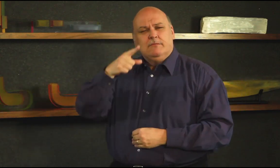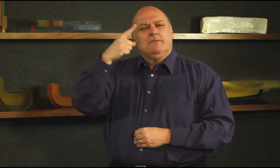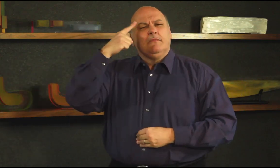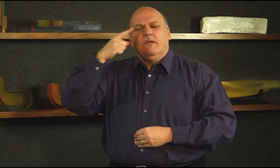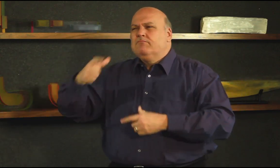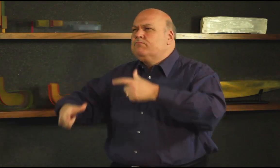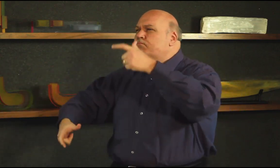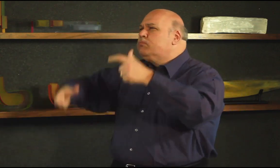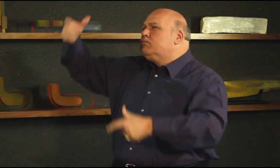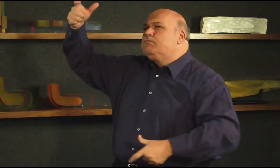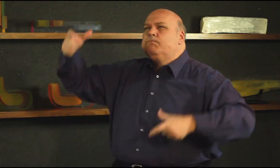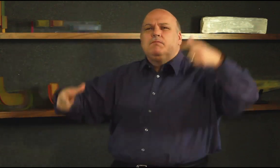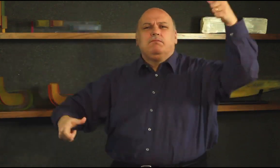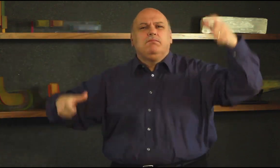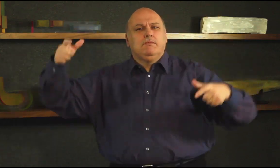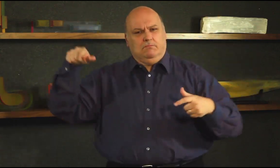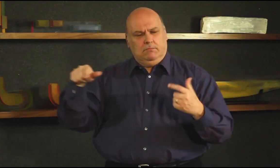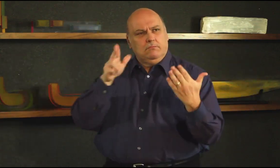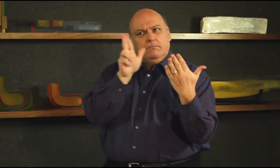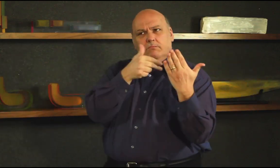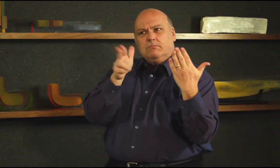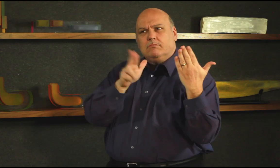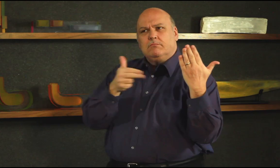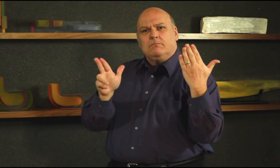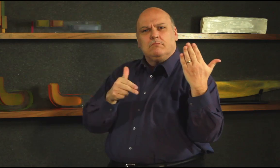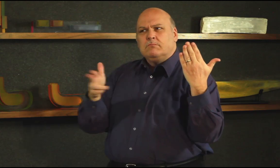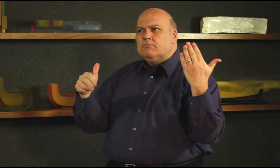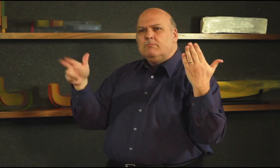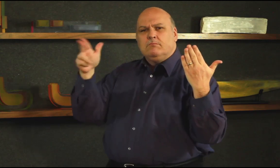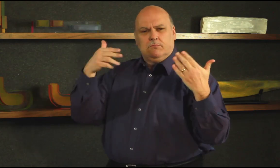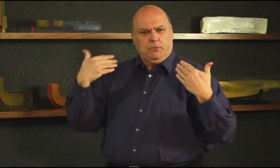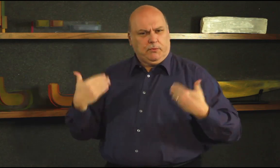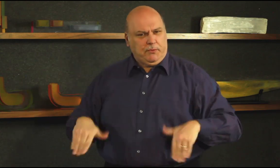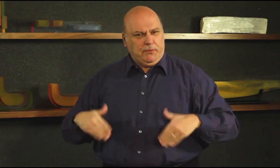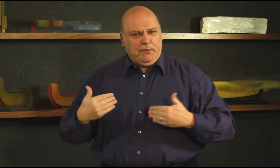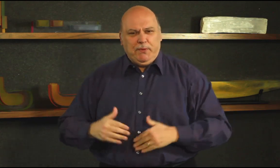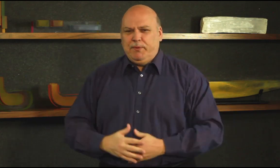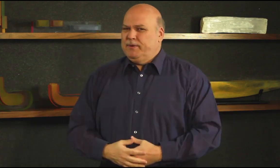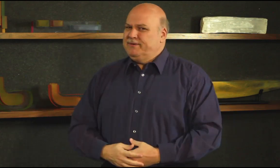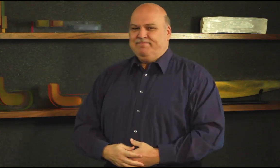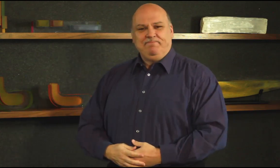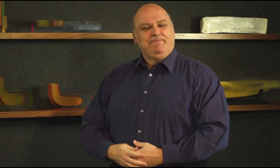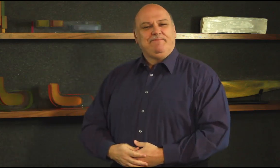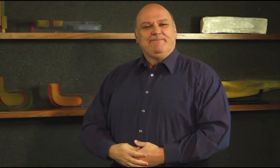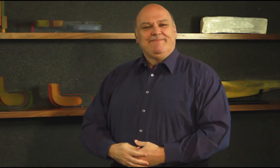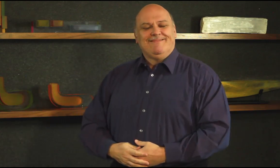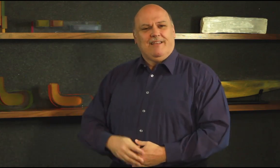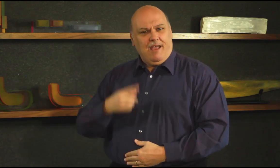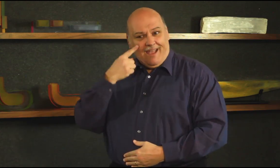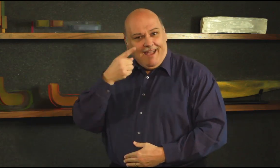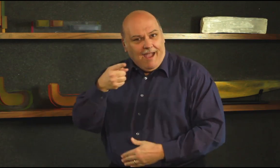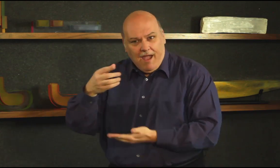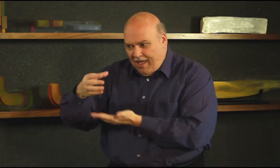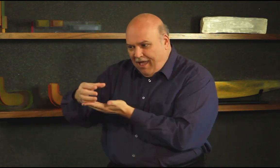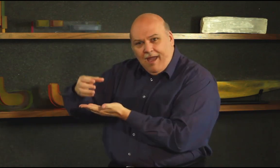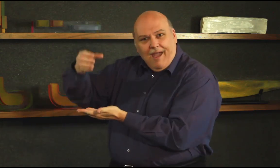painting by a dutch landscape painter, and a